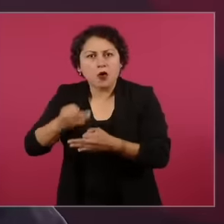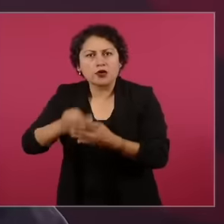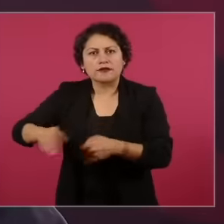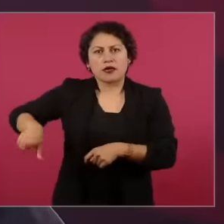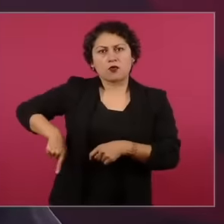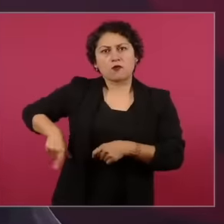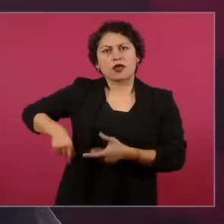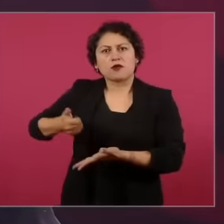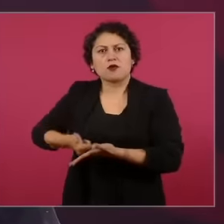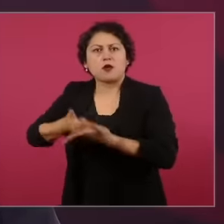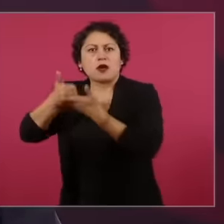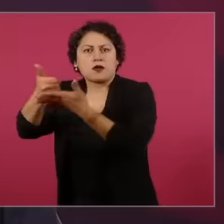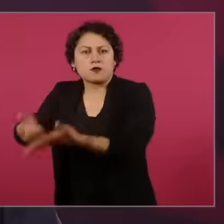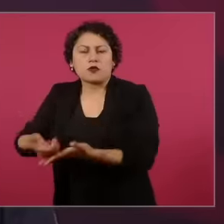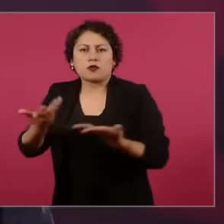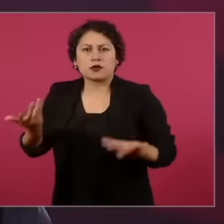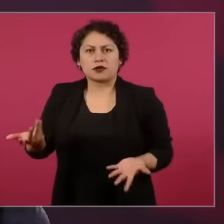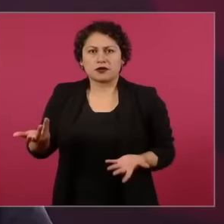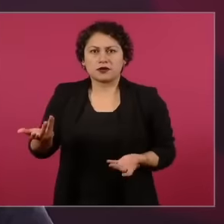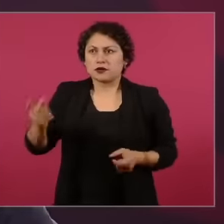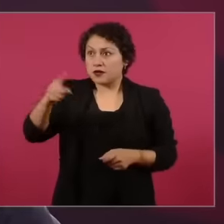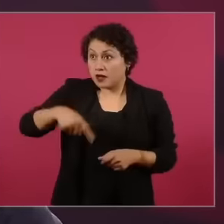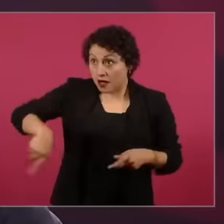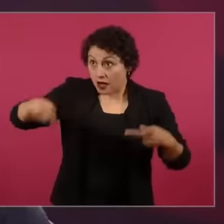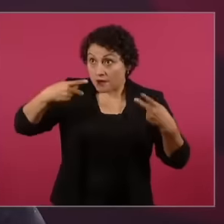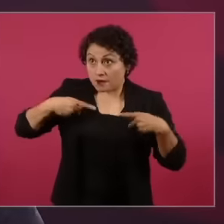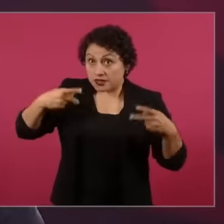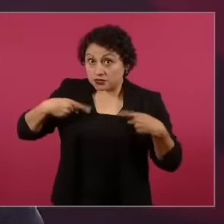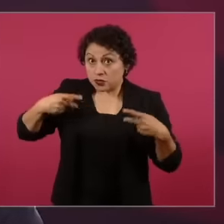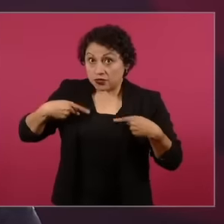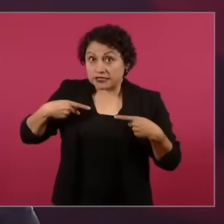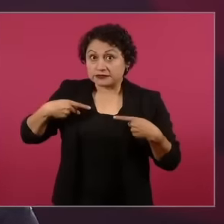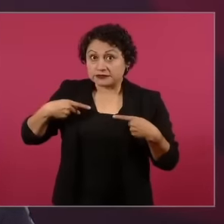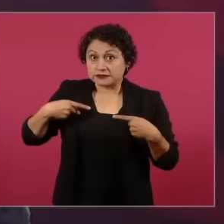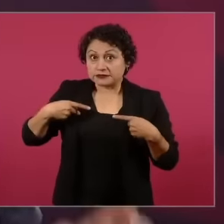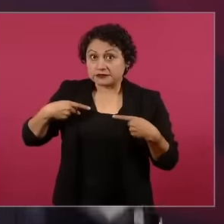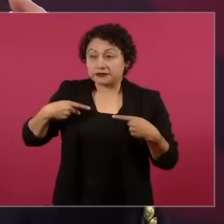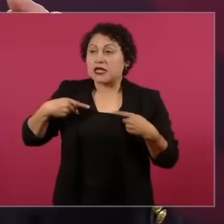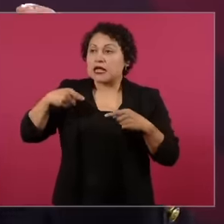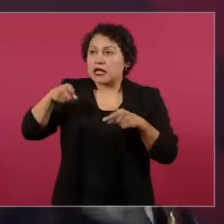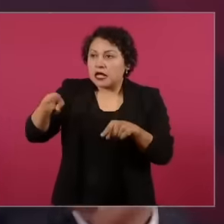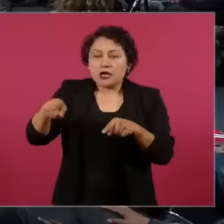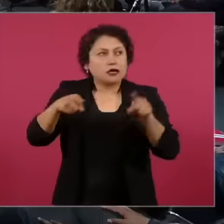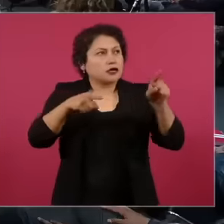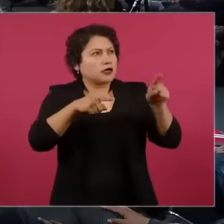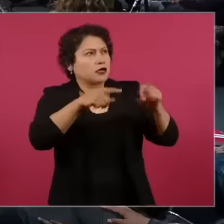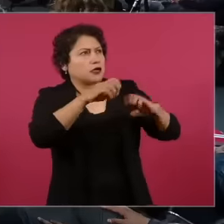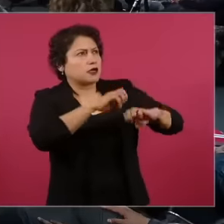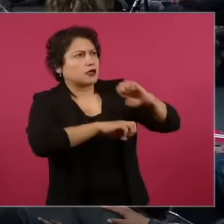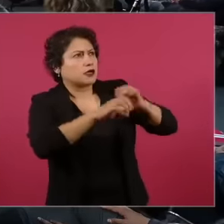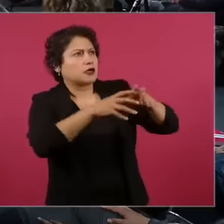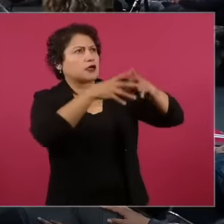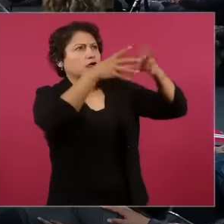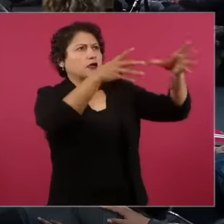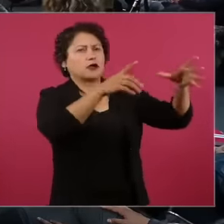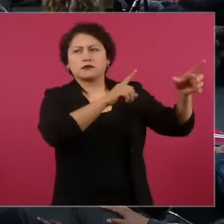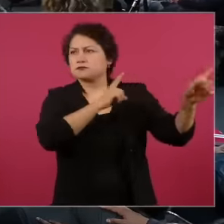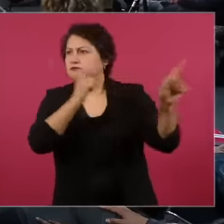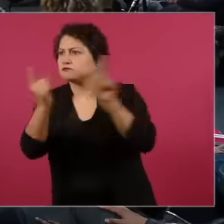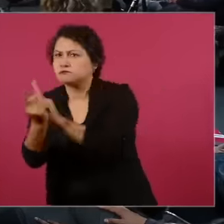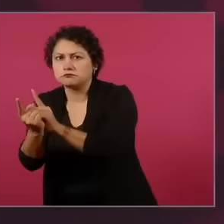who do not visit many of those who are not here but I respectfully ask them for the opportunity